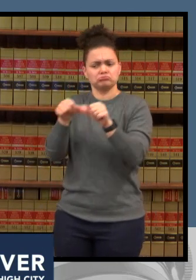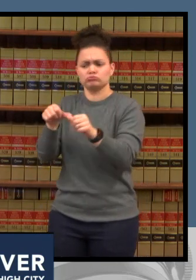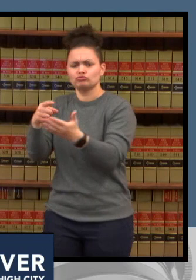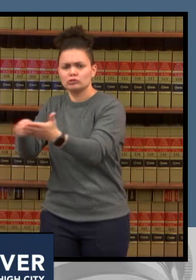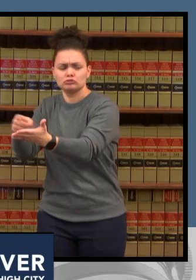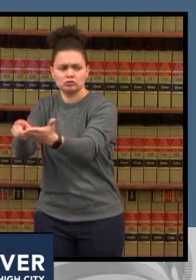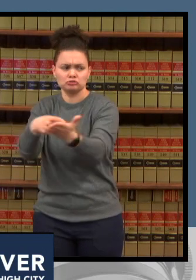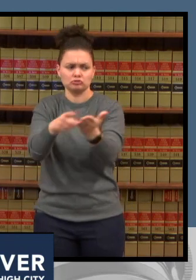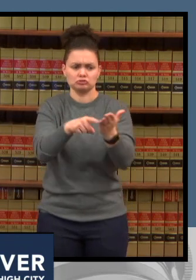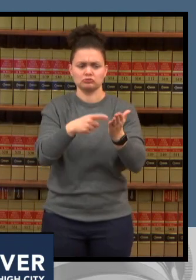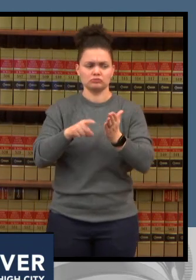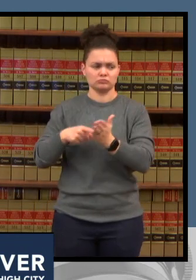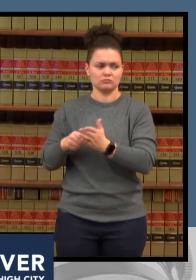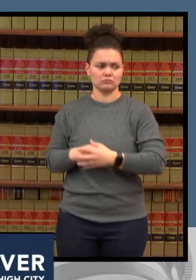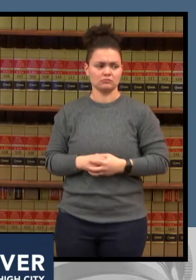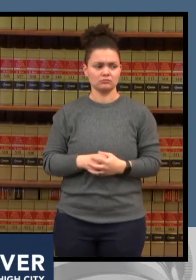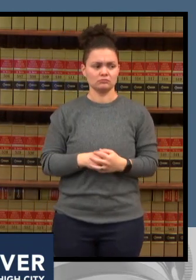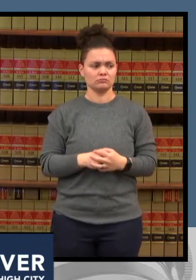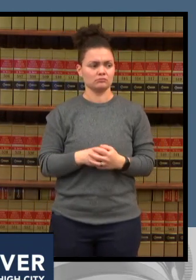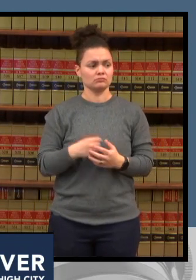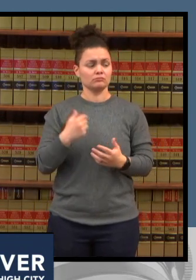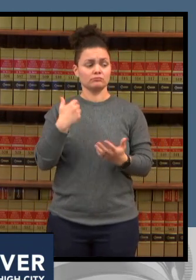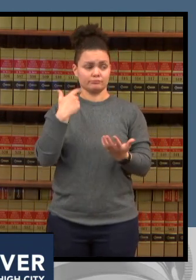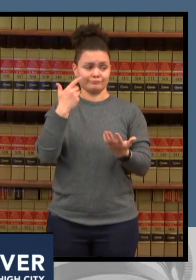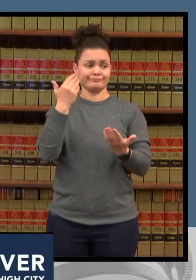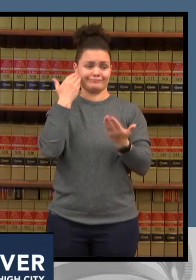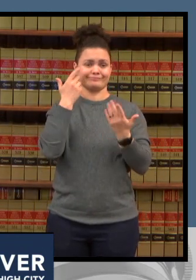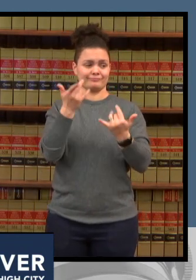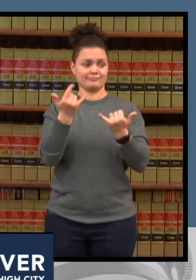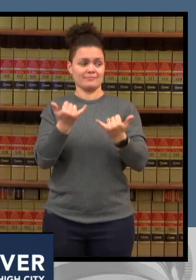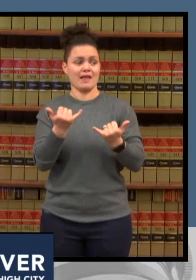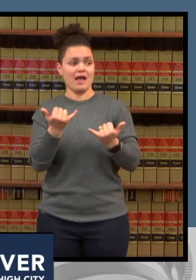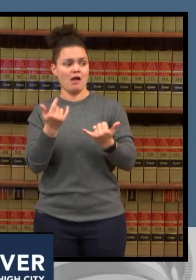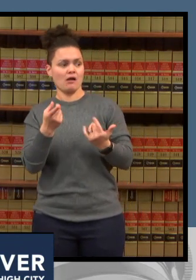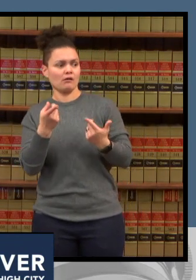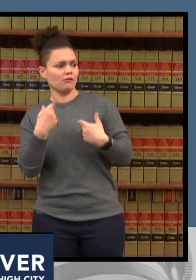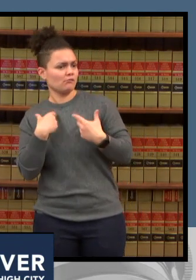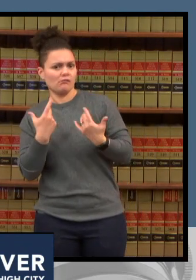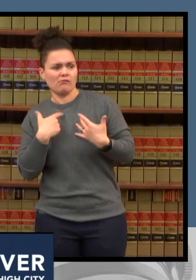uh so it does take a little bit of time uh looking into a place that you can go to but